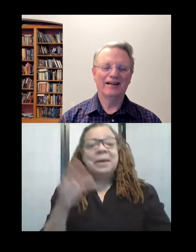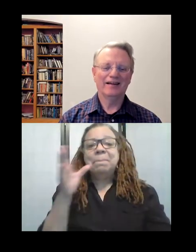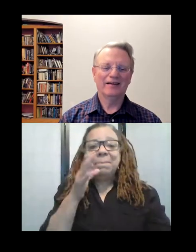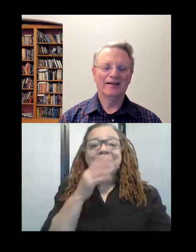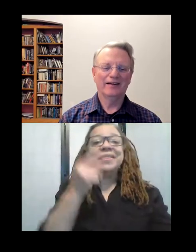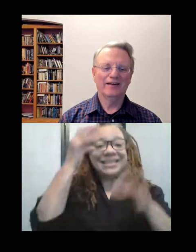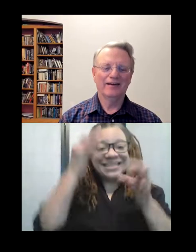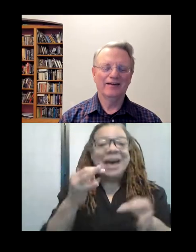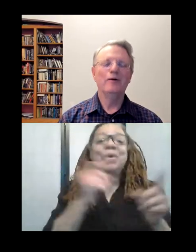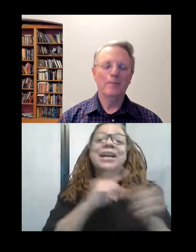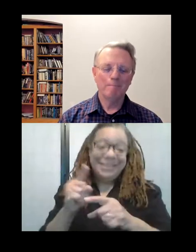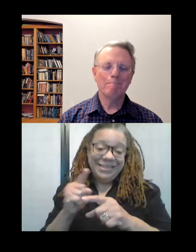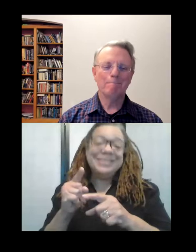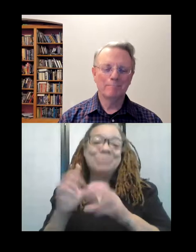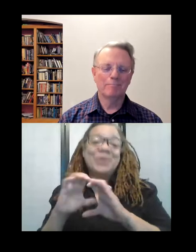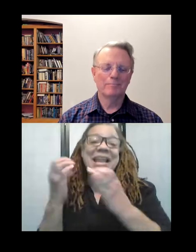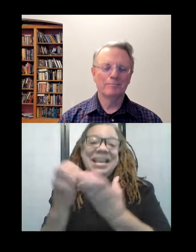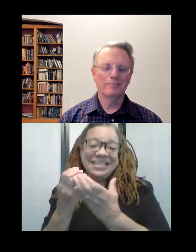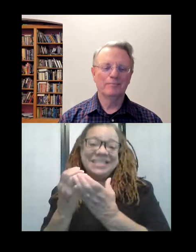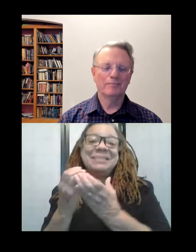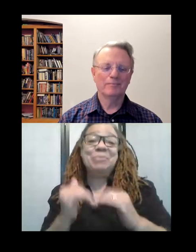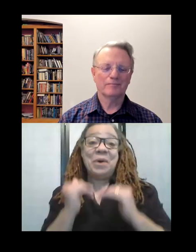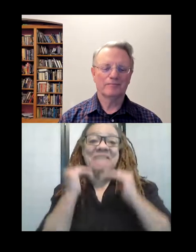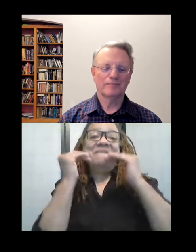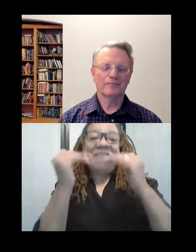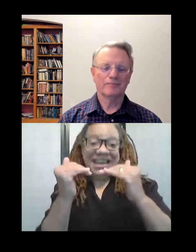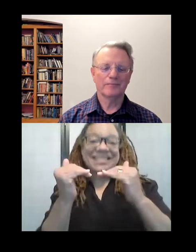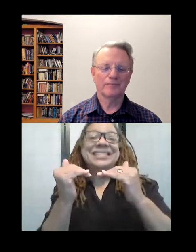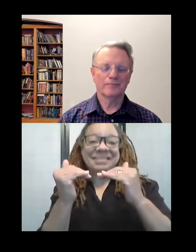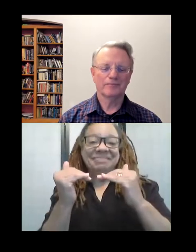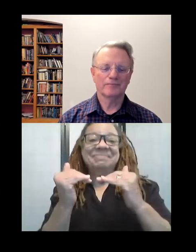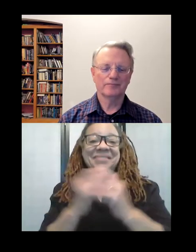to get you more advanced sewing classes. So I'd learned to make a lot of